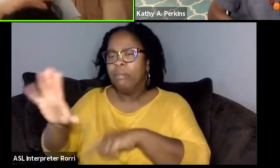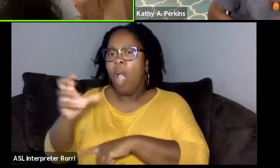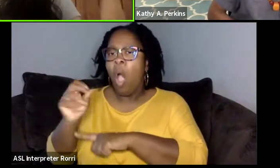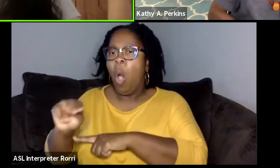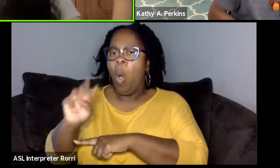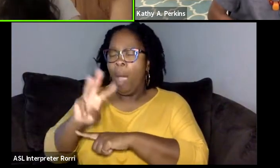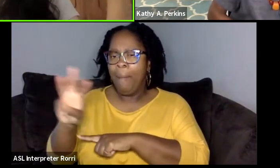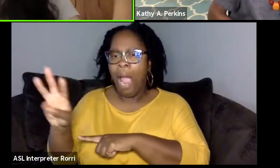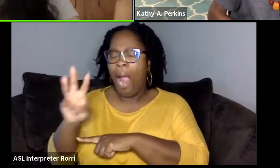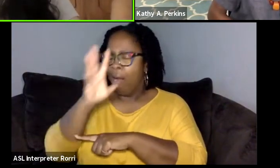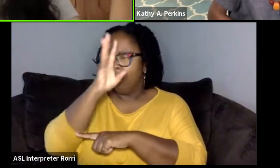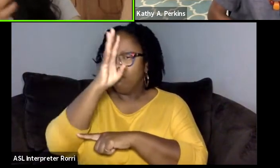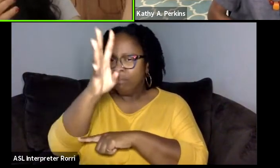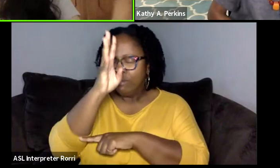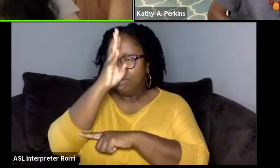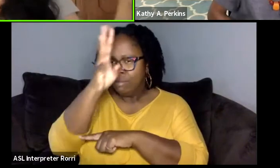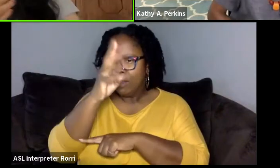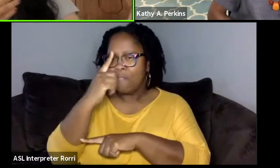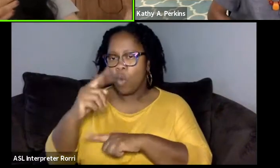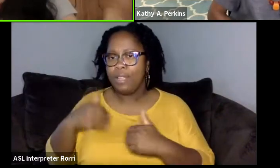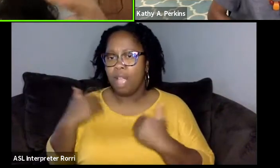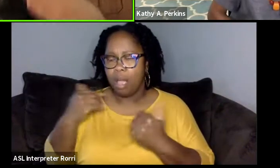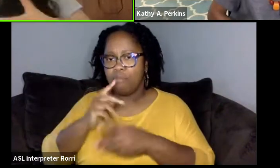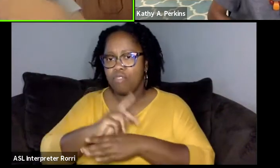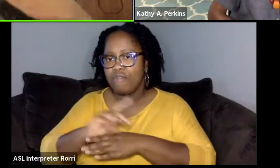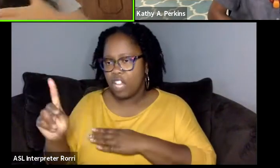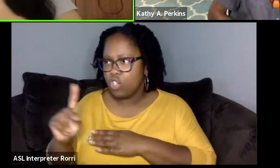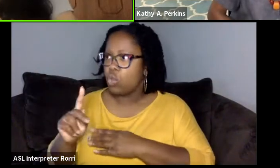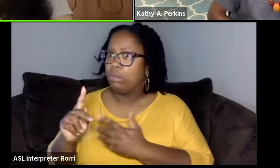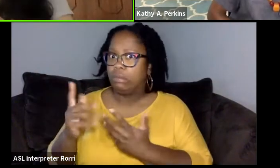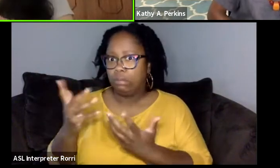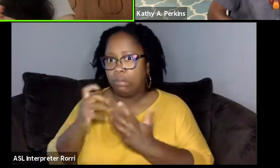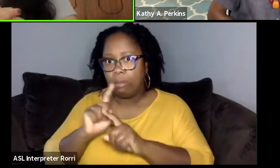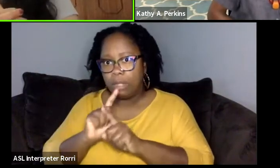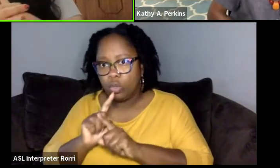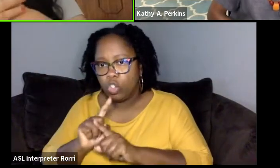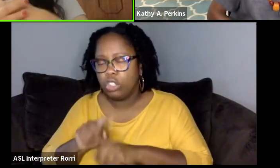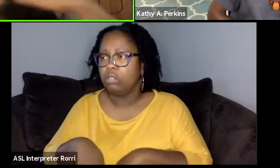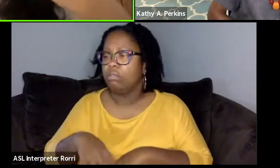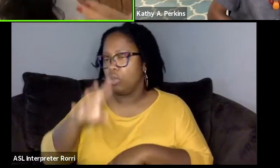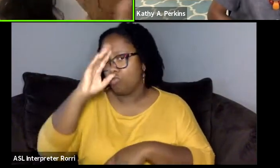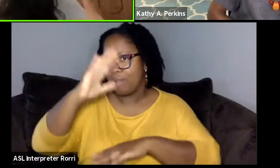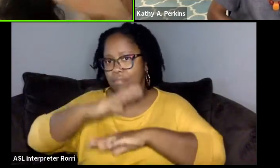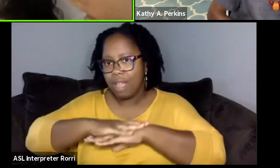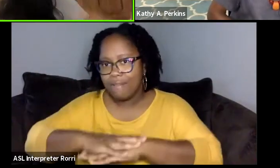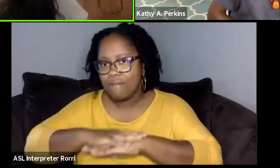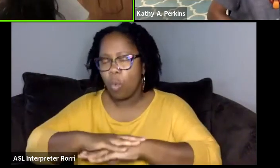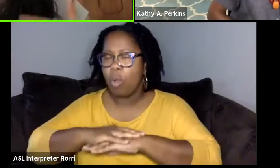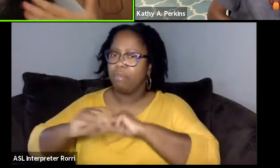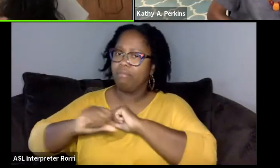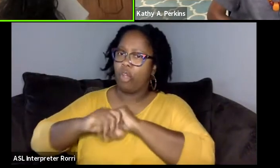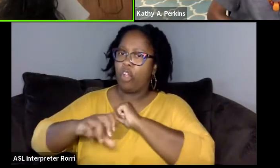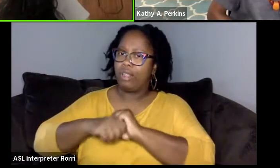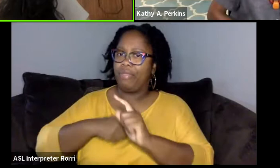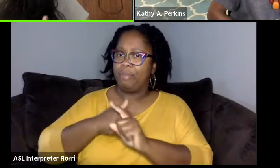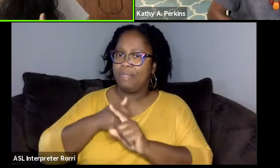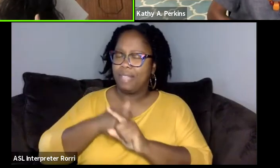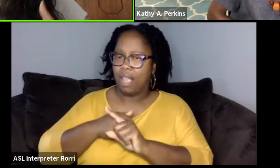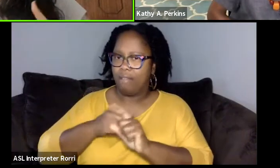for young professionals to be able to seek mentorship but then also to create platforms to market themselves and market their service and their work,